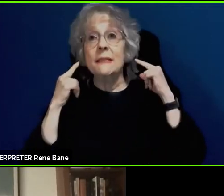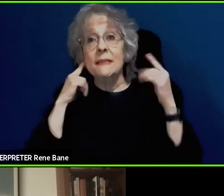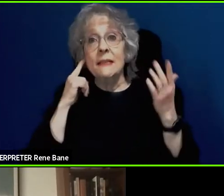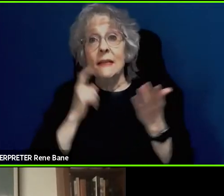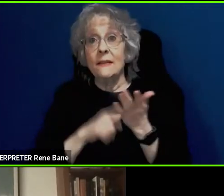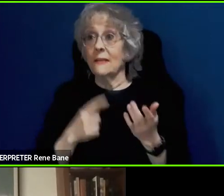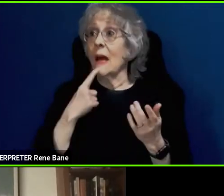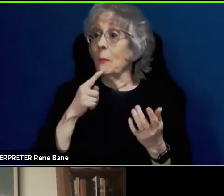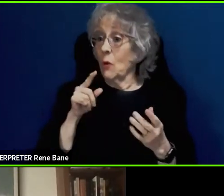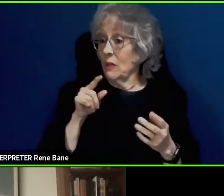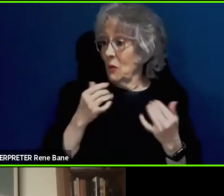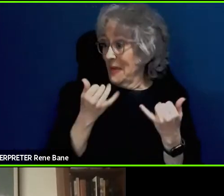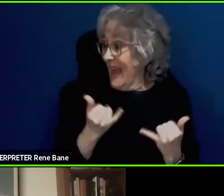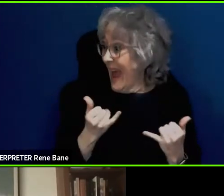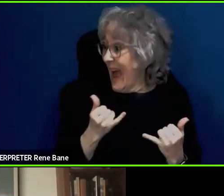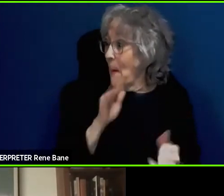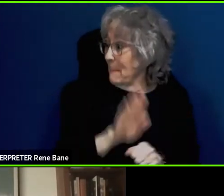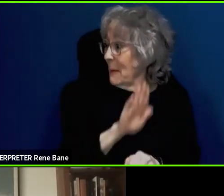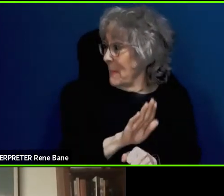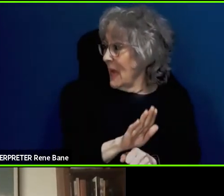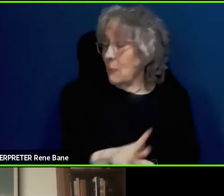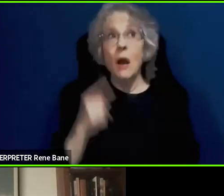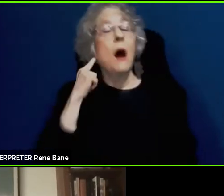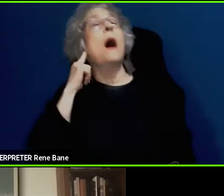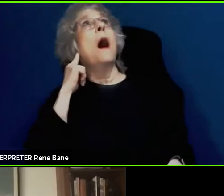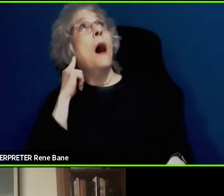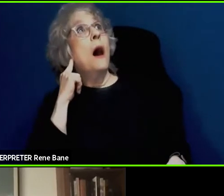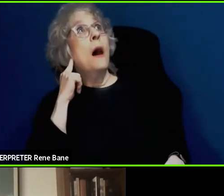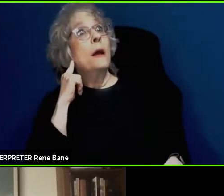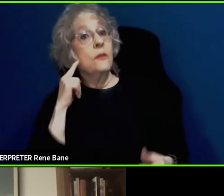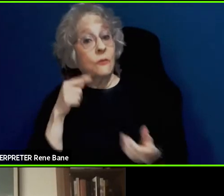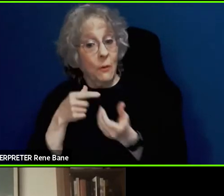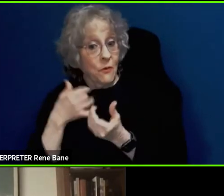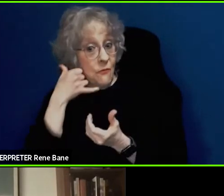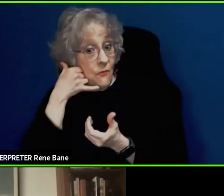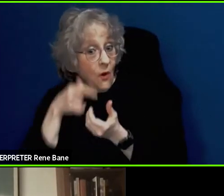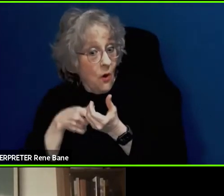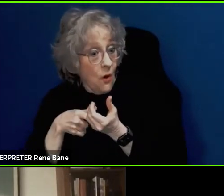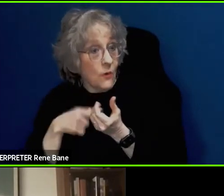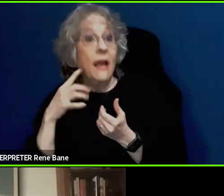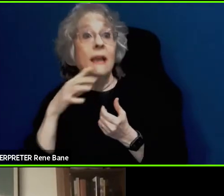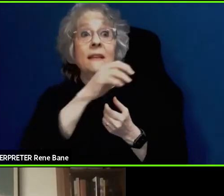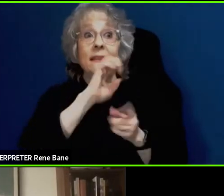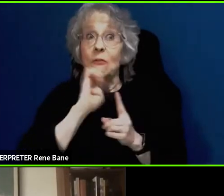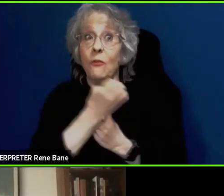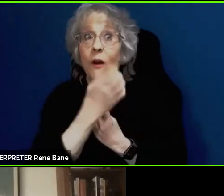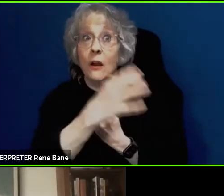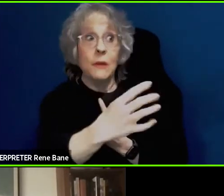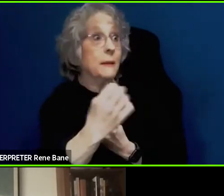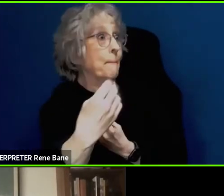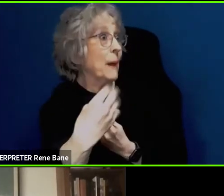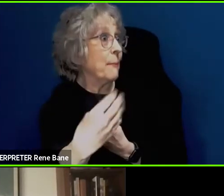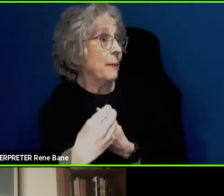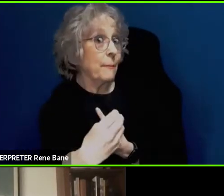beep-beep." And he hears it from the phone and he hears it in his environment. So this is a